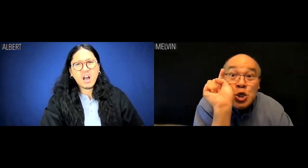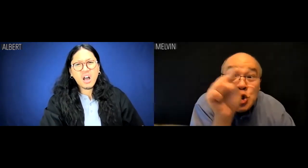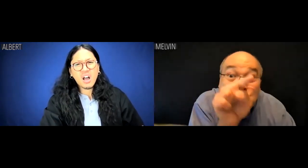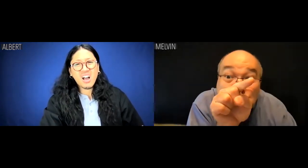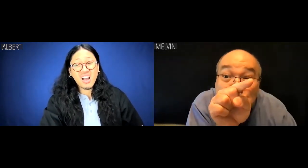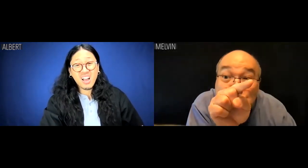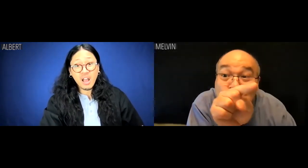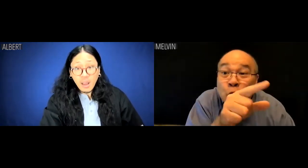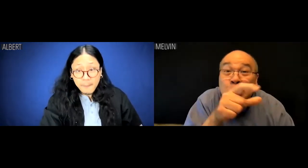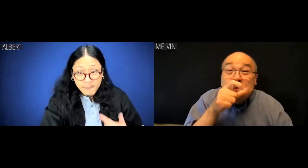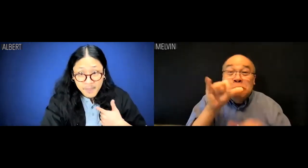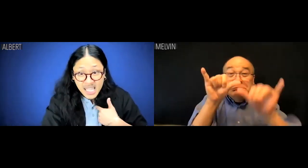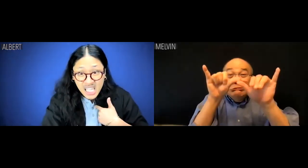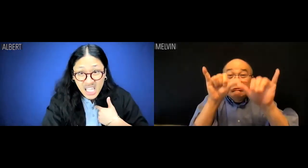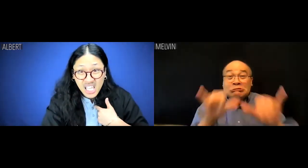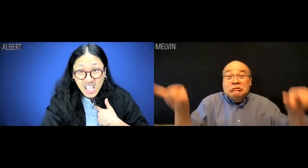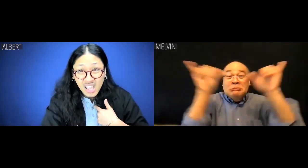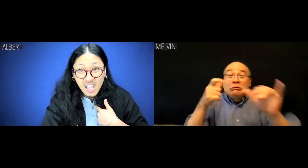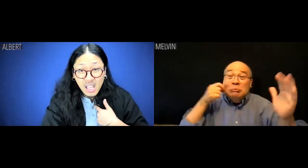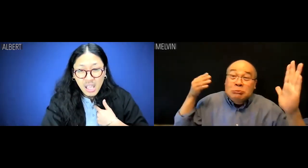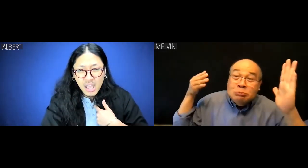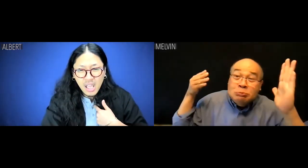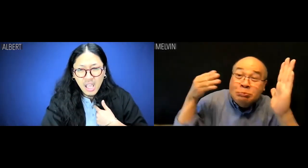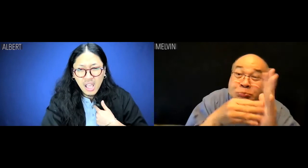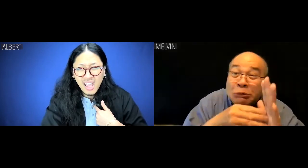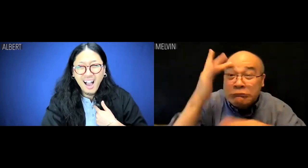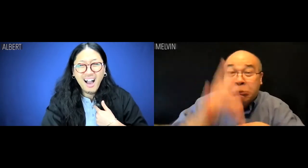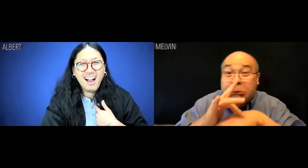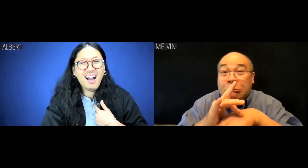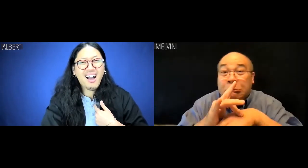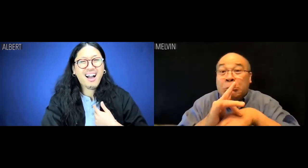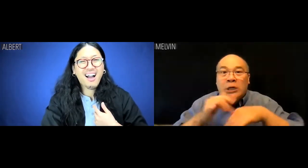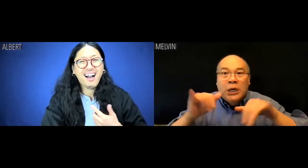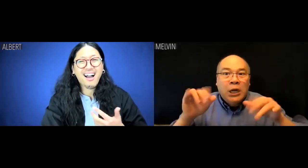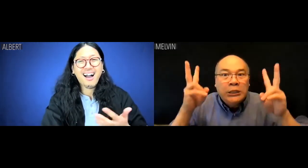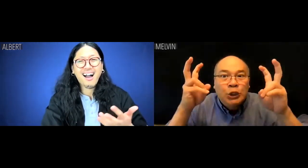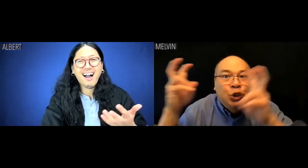People like you? Who bring up race as though it's still even an issue?